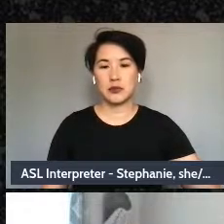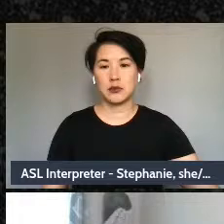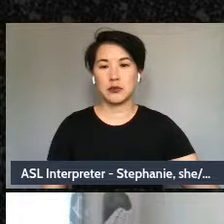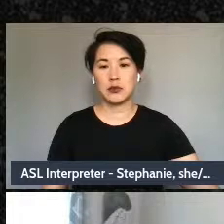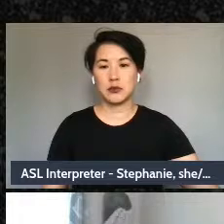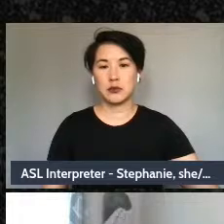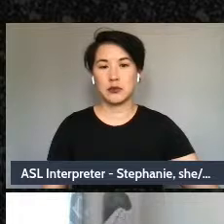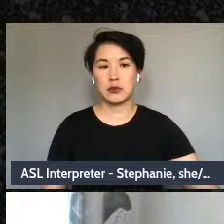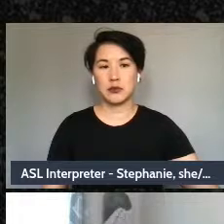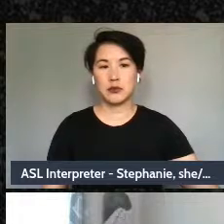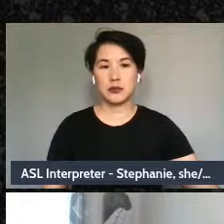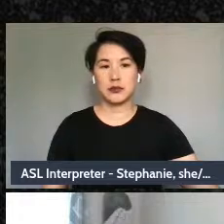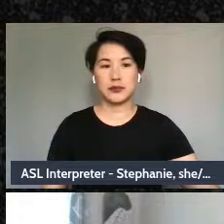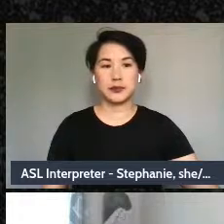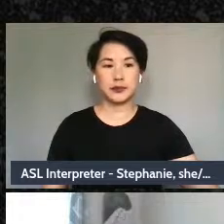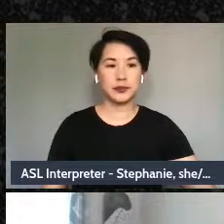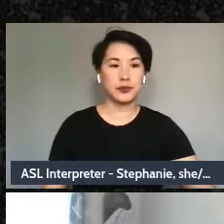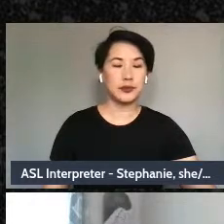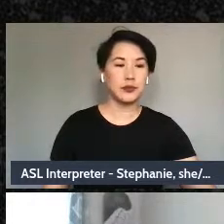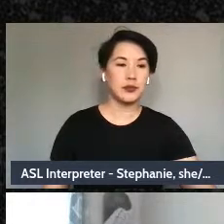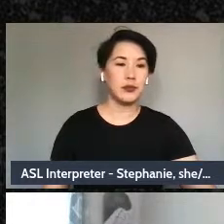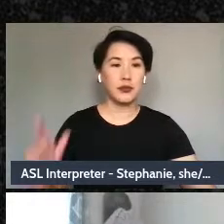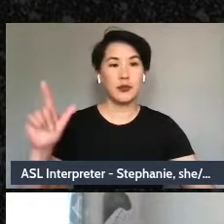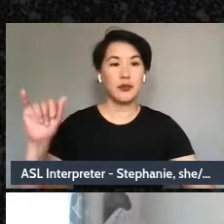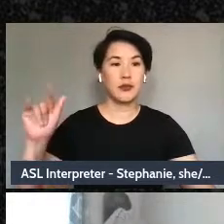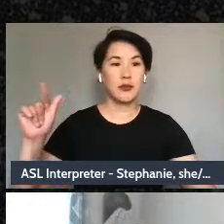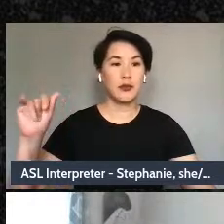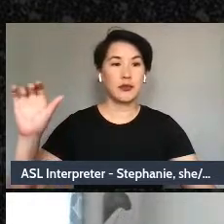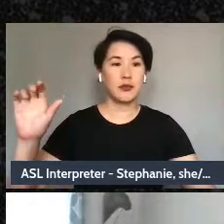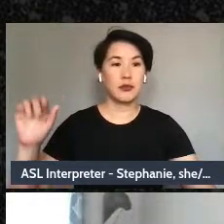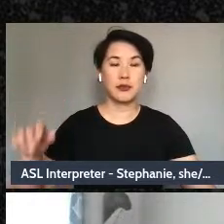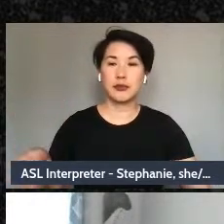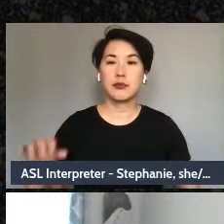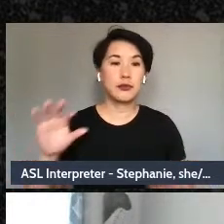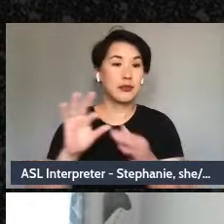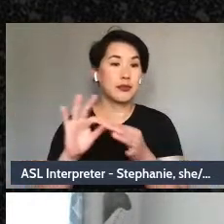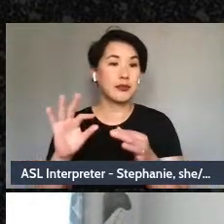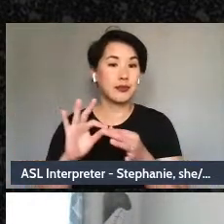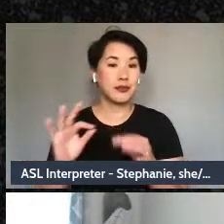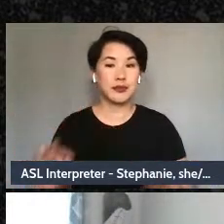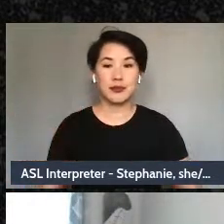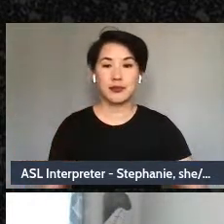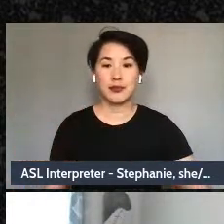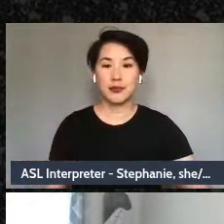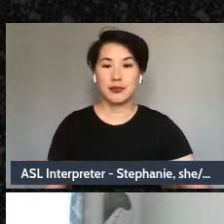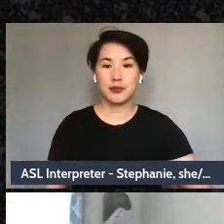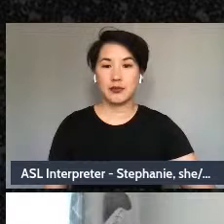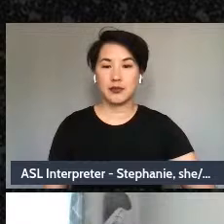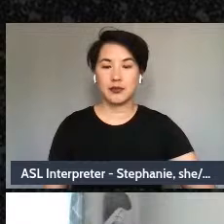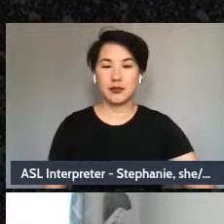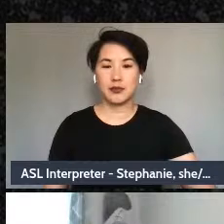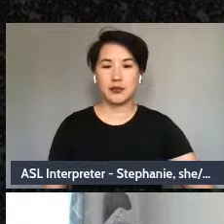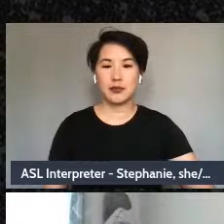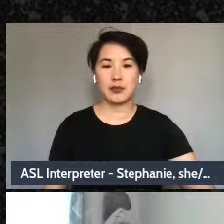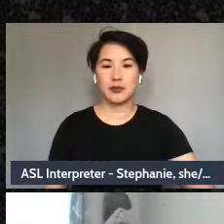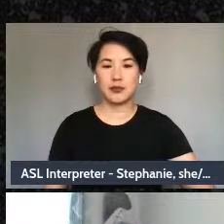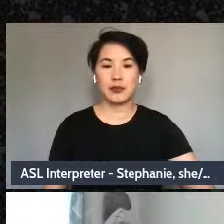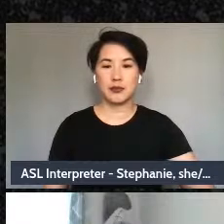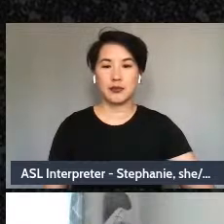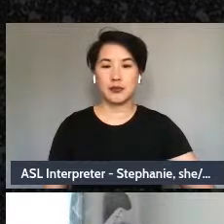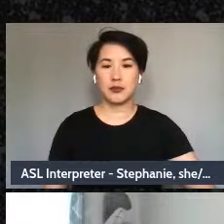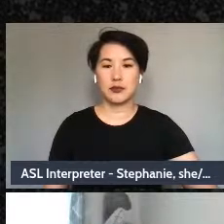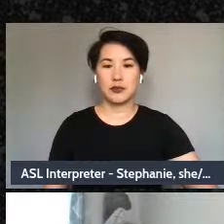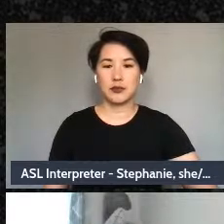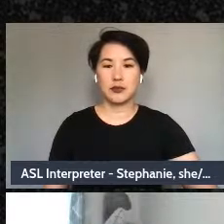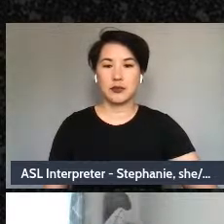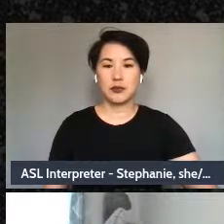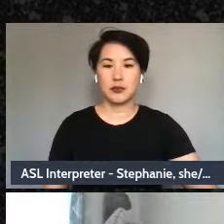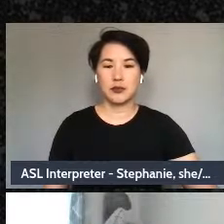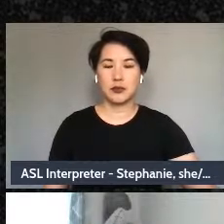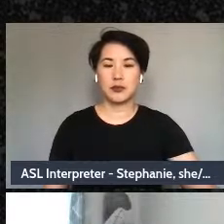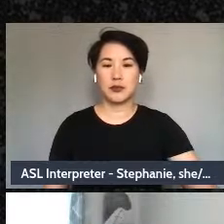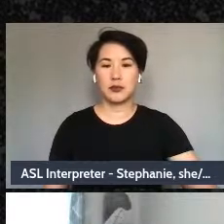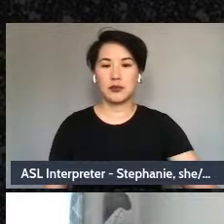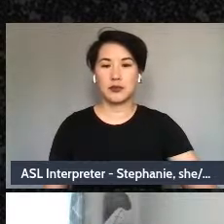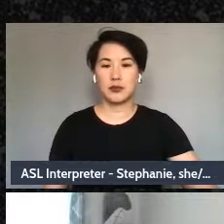Awesome, so let's see um